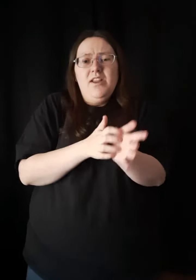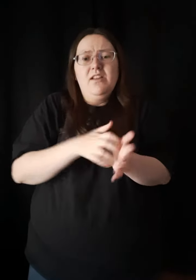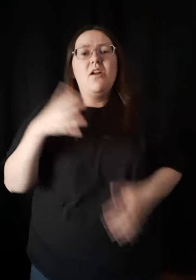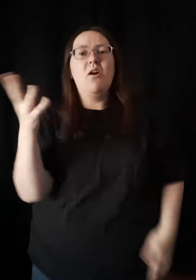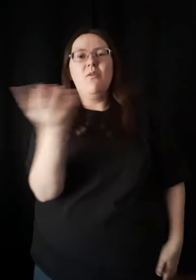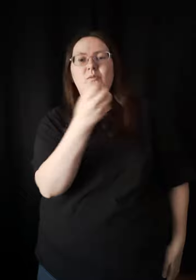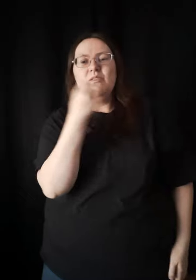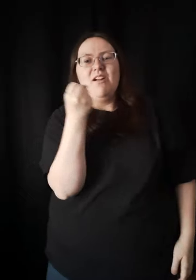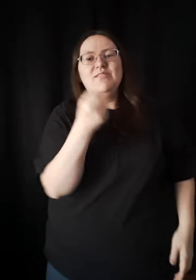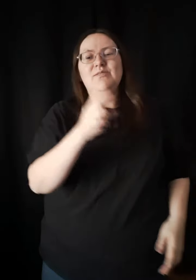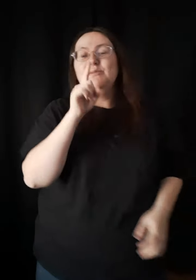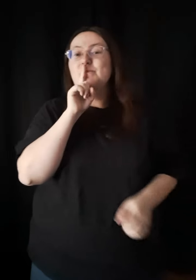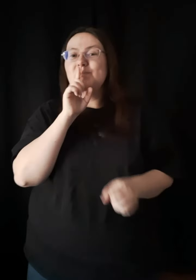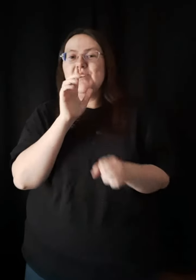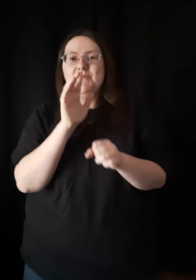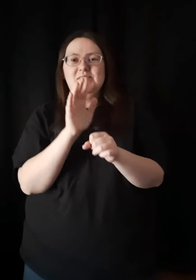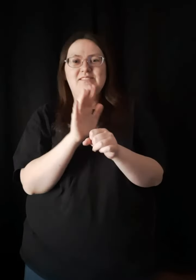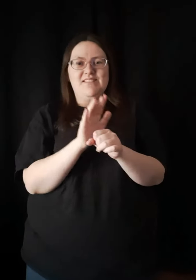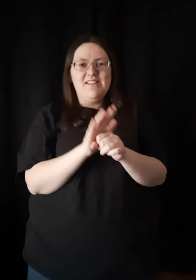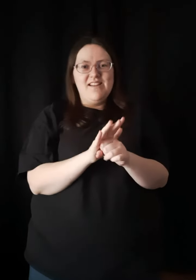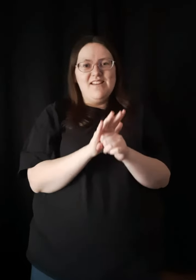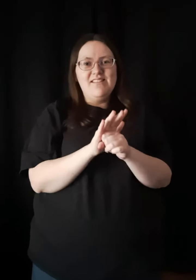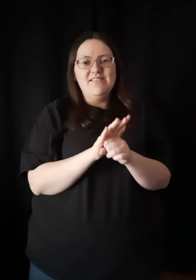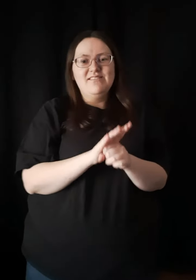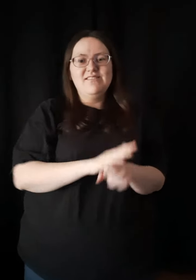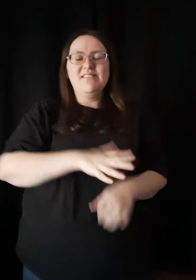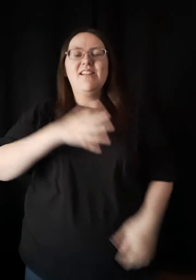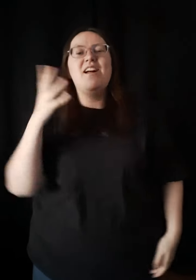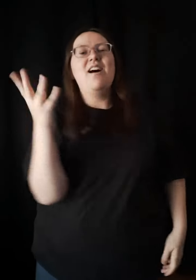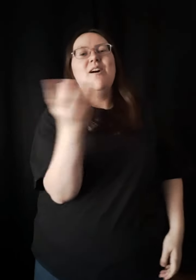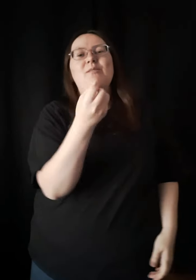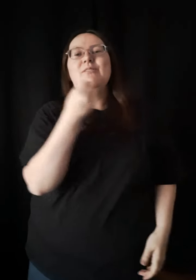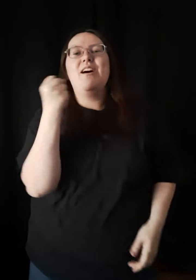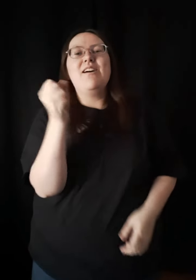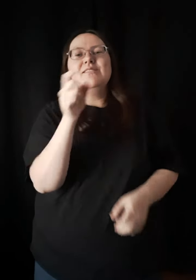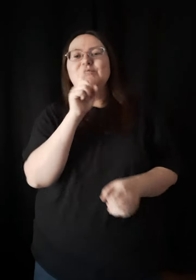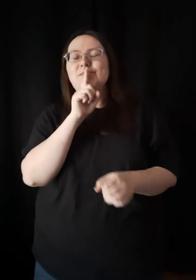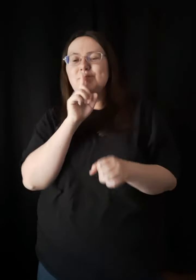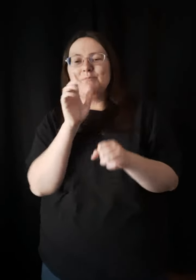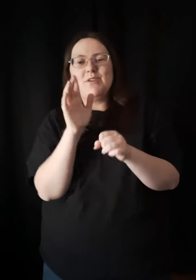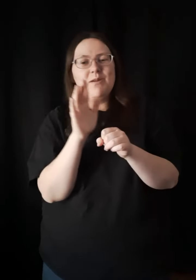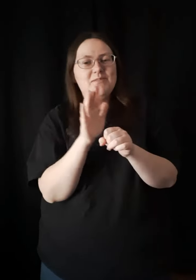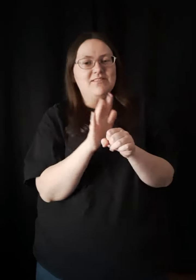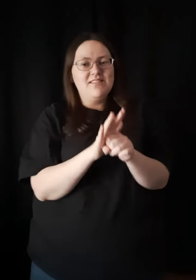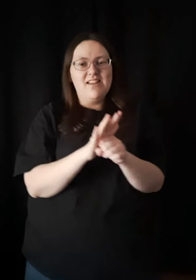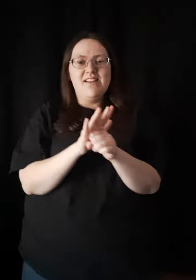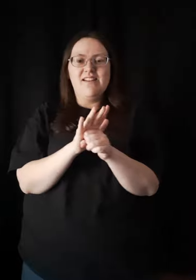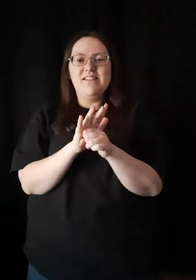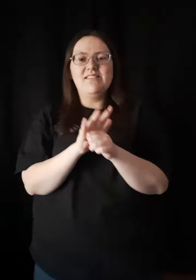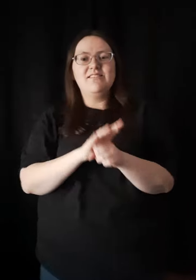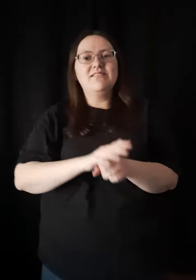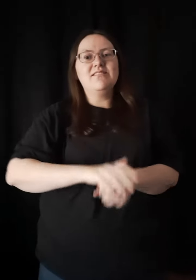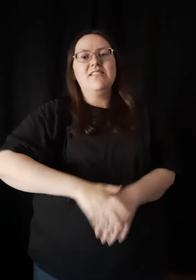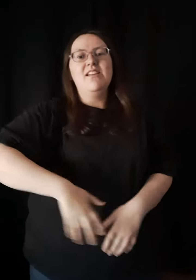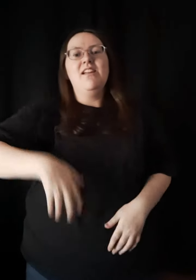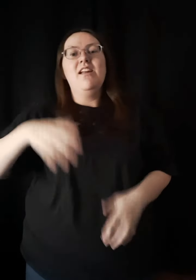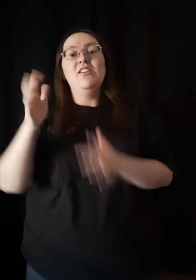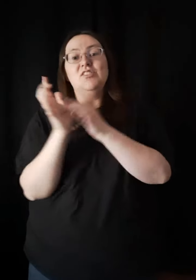Just hold on to the promises Hold on to the promises